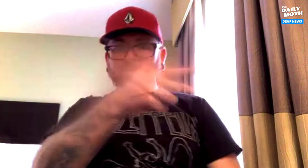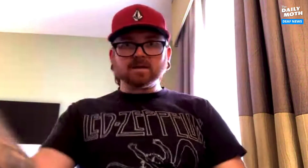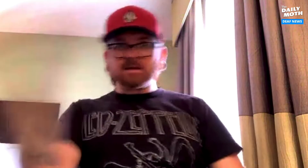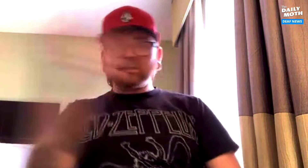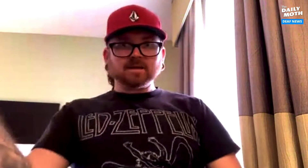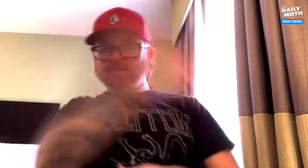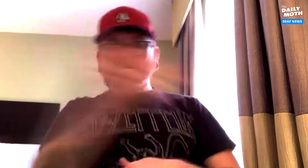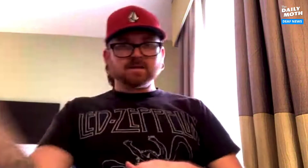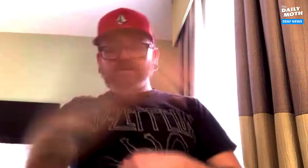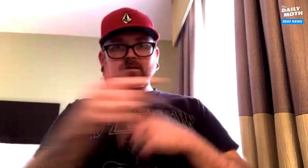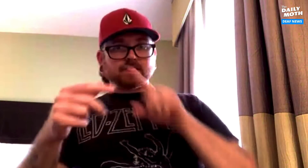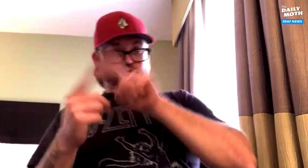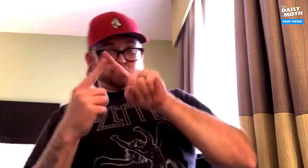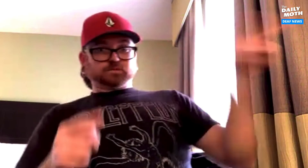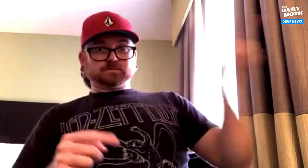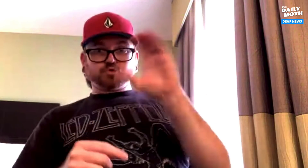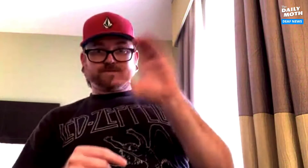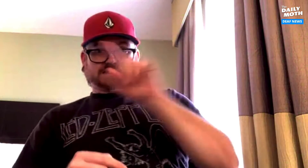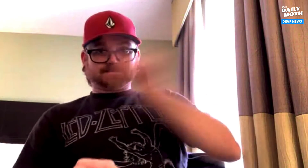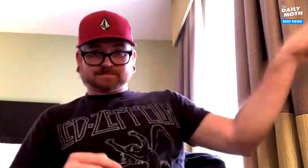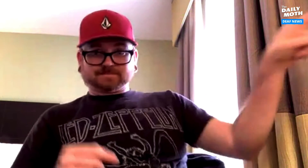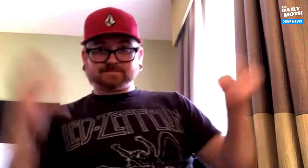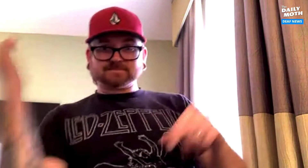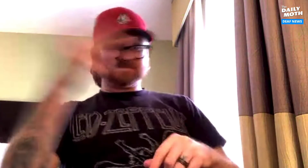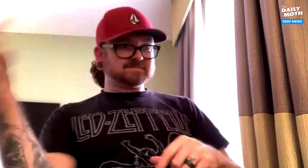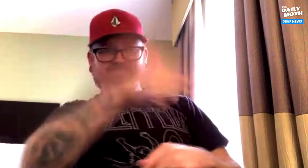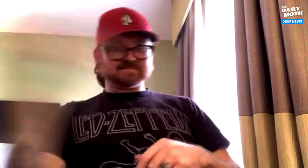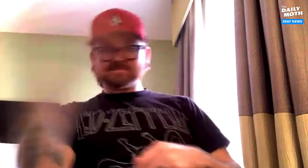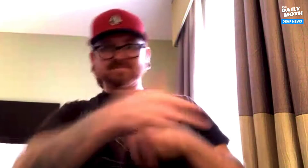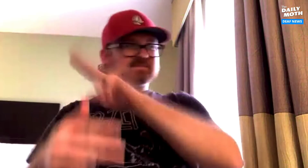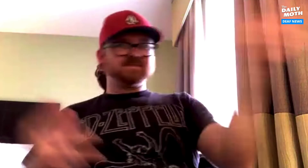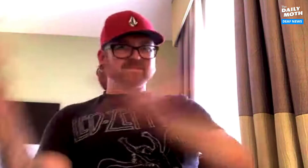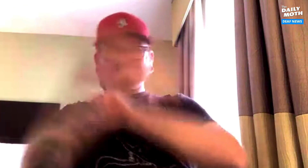zoom by towards Cookeville.